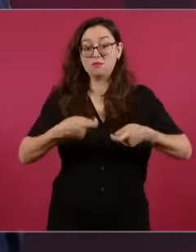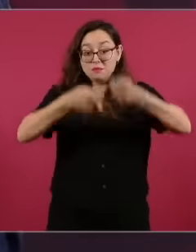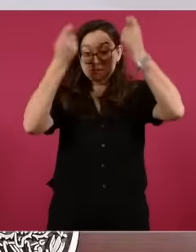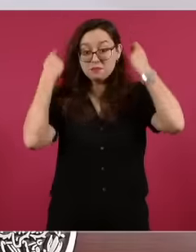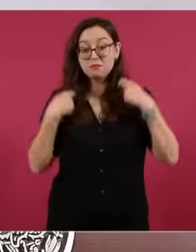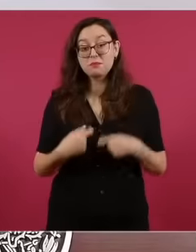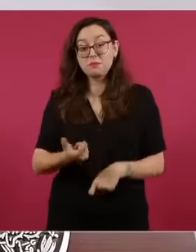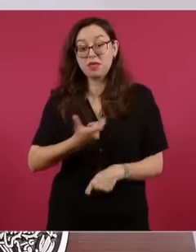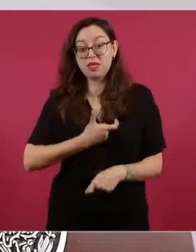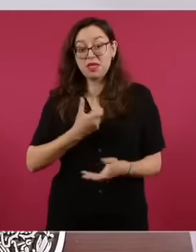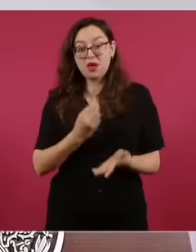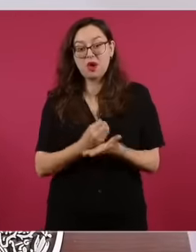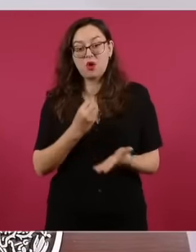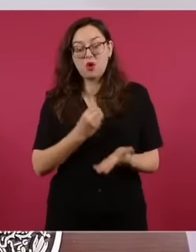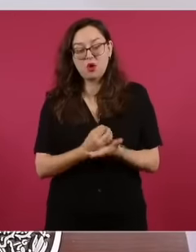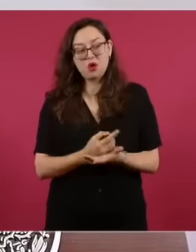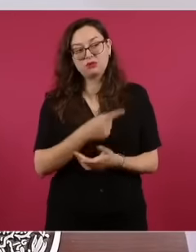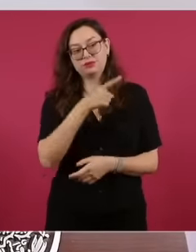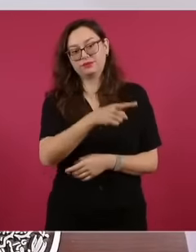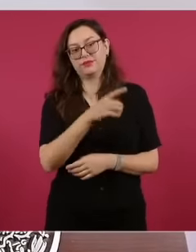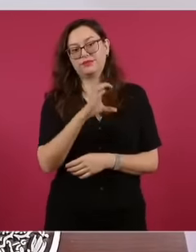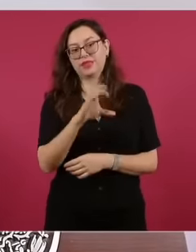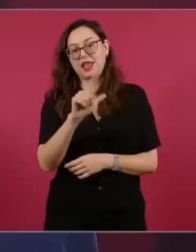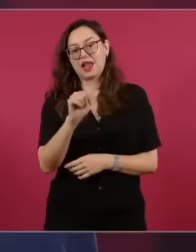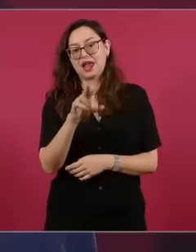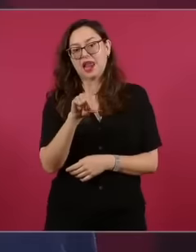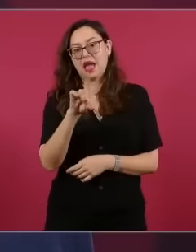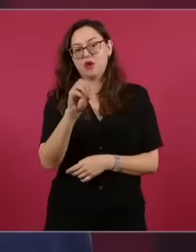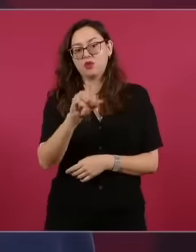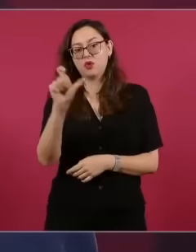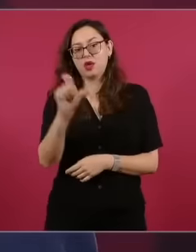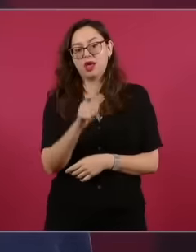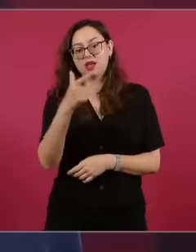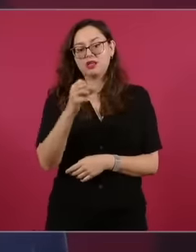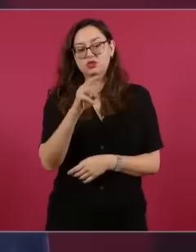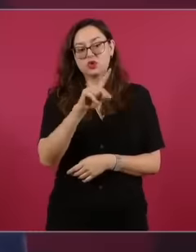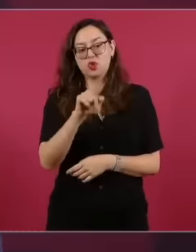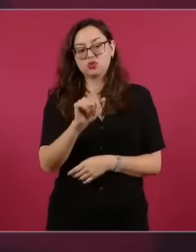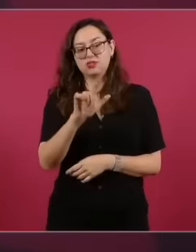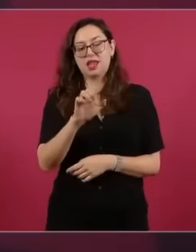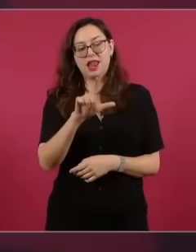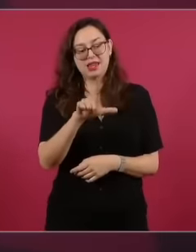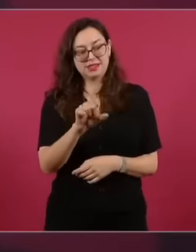G for his contribution